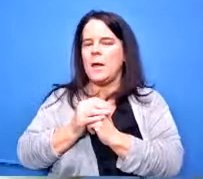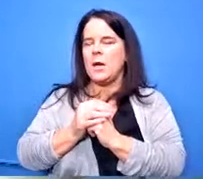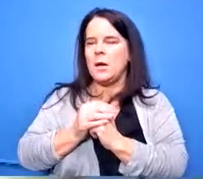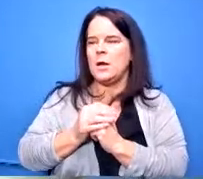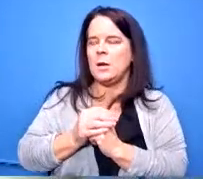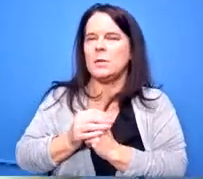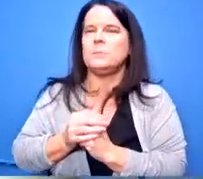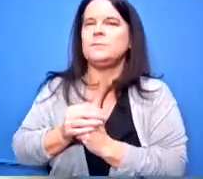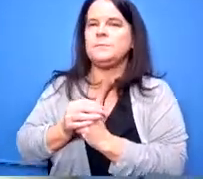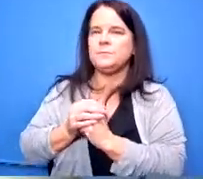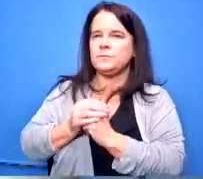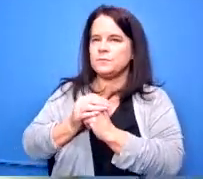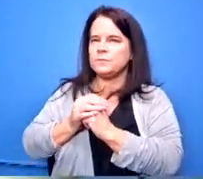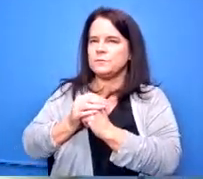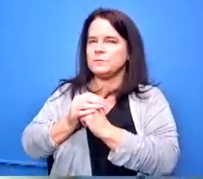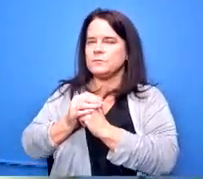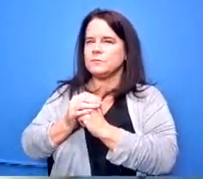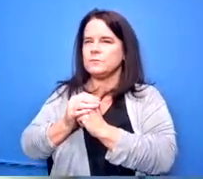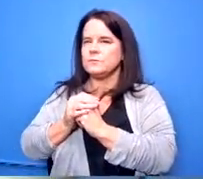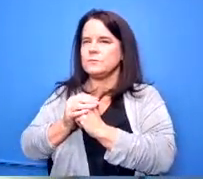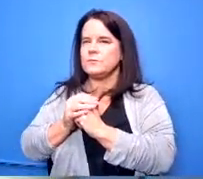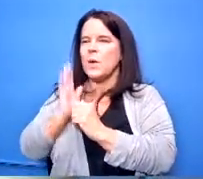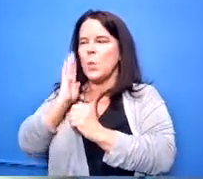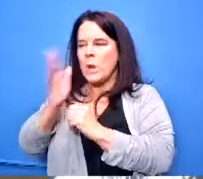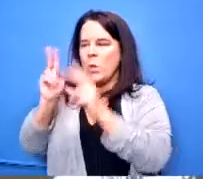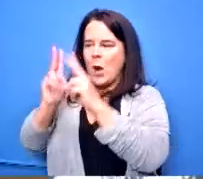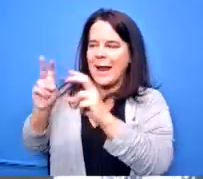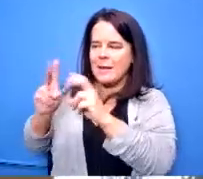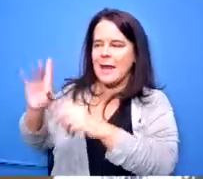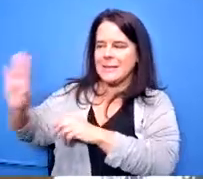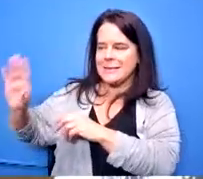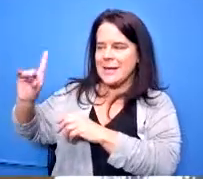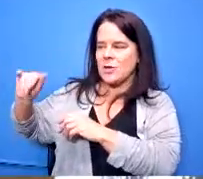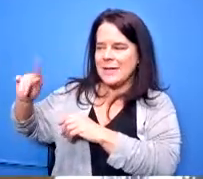those bids we're going to look at those bids to make sure that they're meeting those requirements